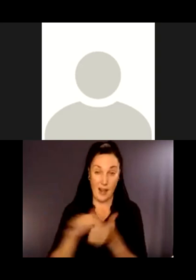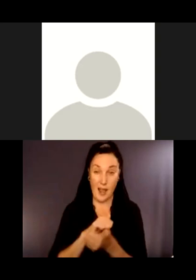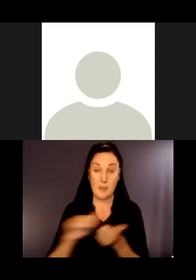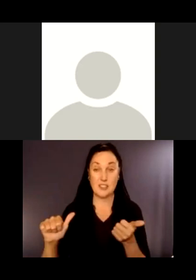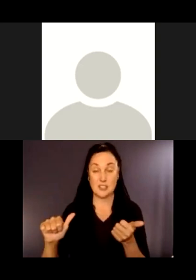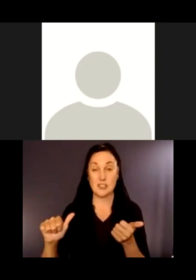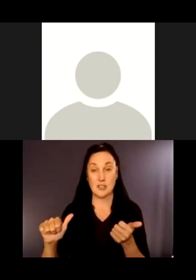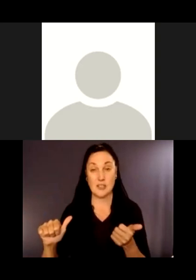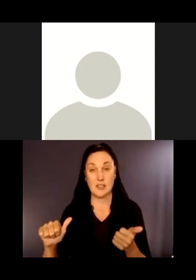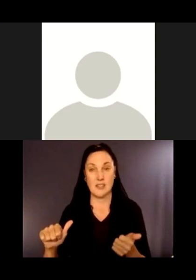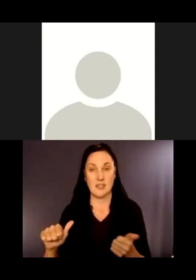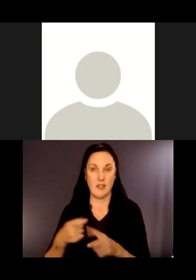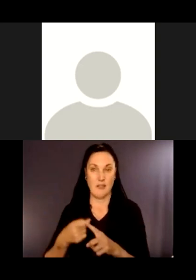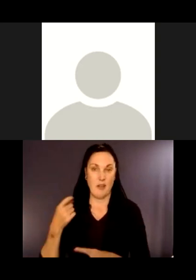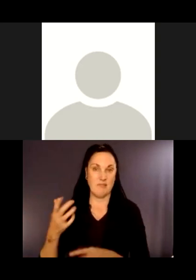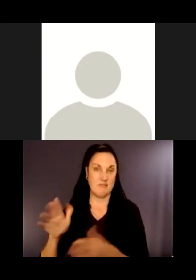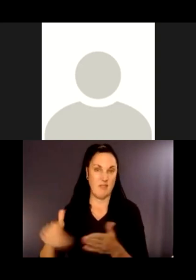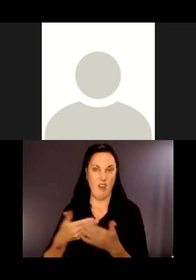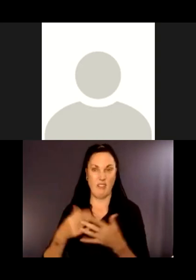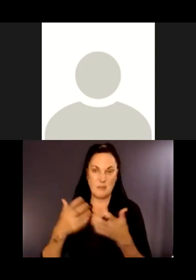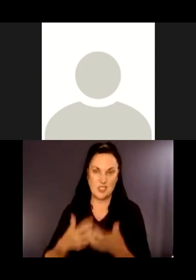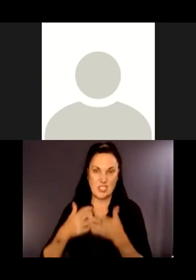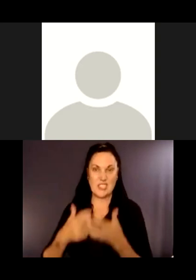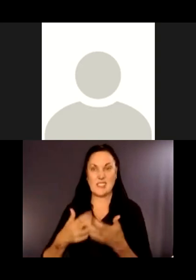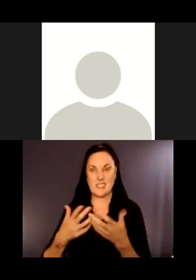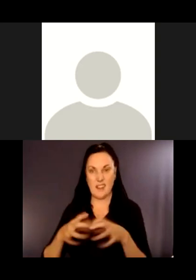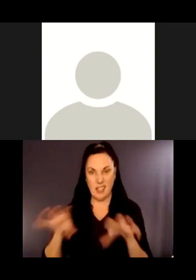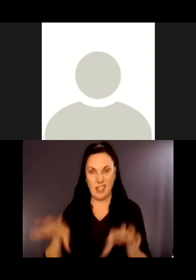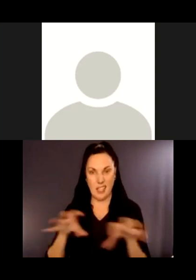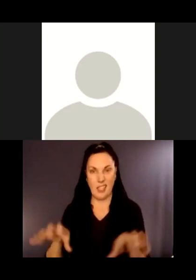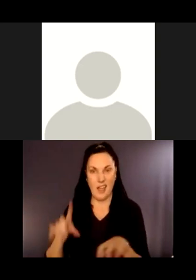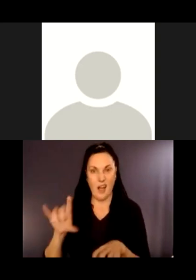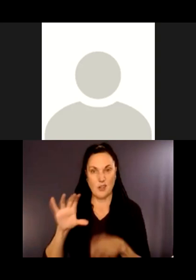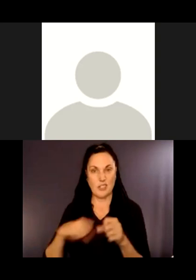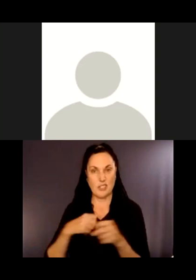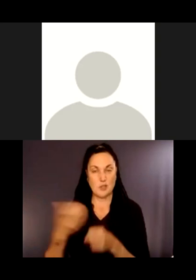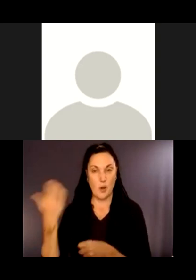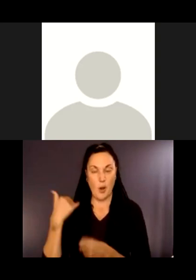the industry that was there maybe a hundred years ago and